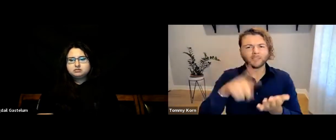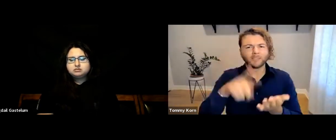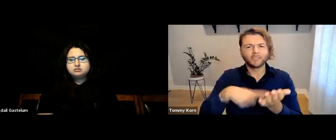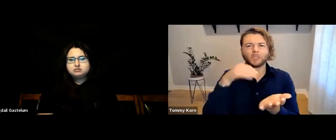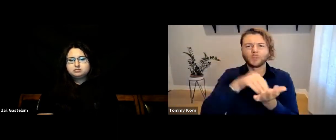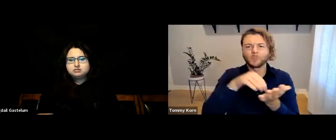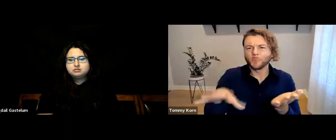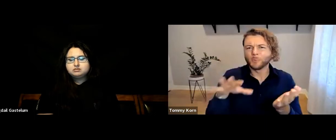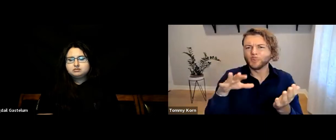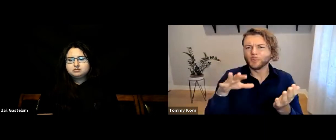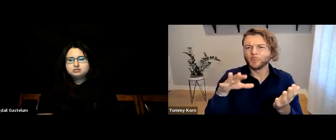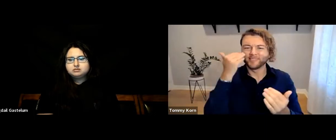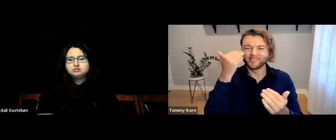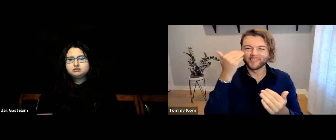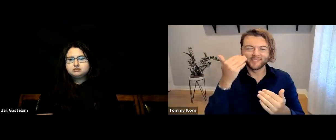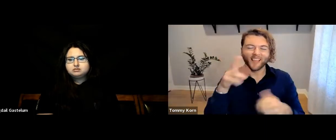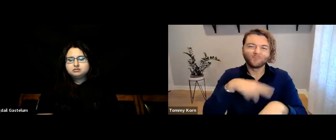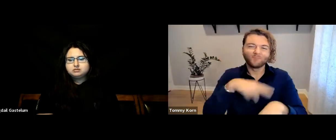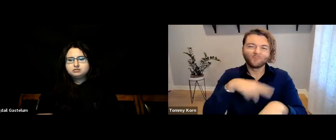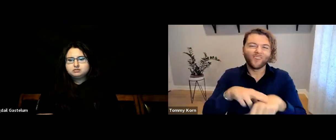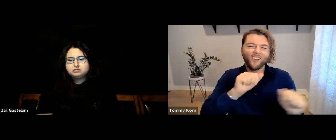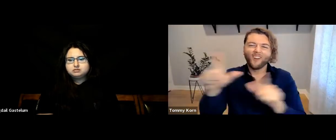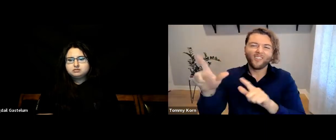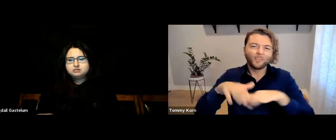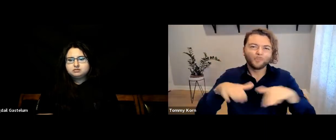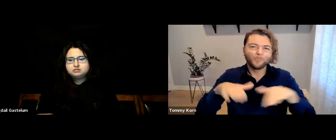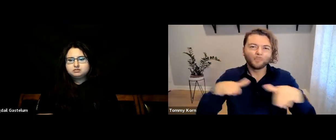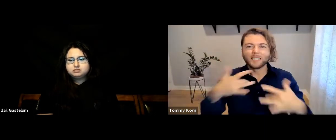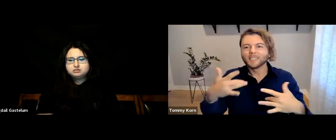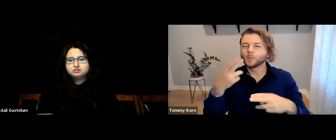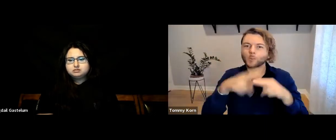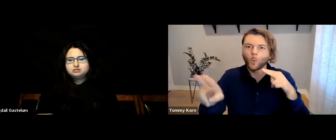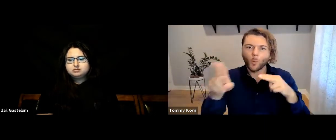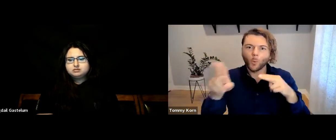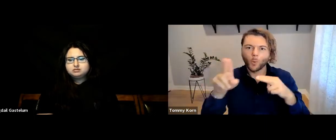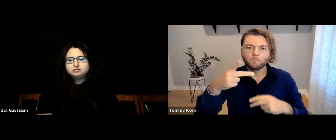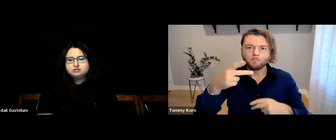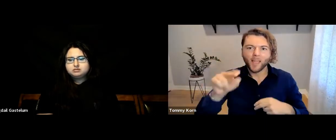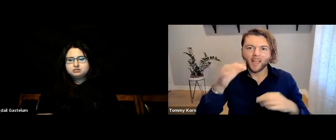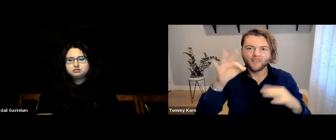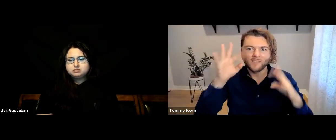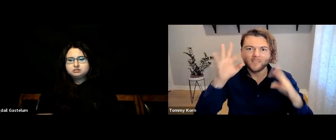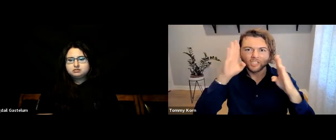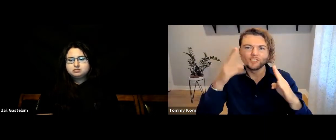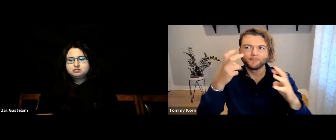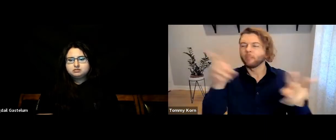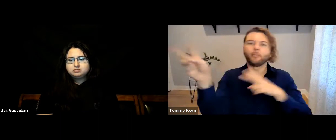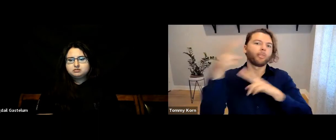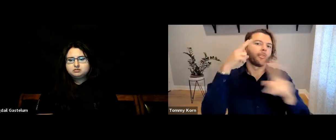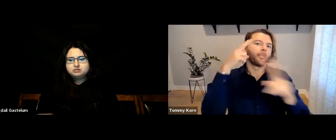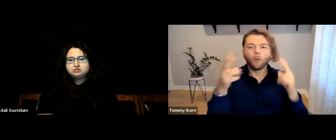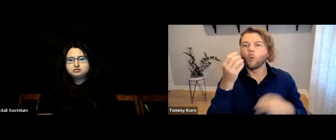Children already normally have short attention spans